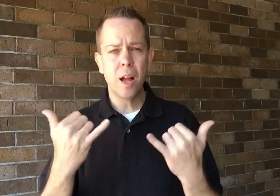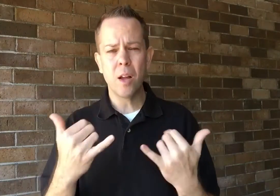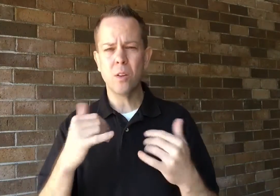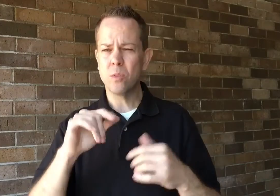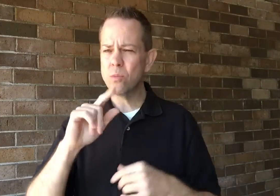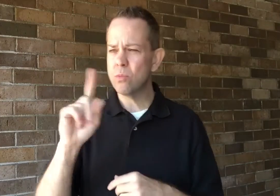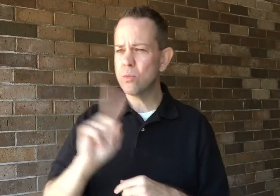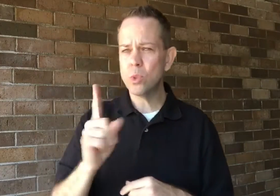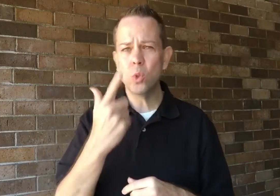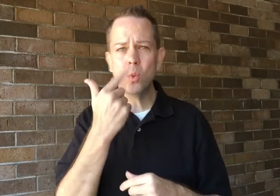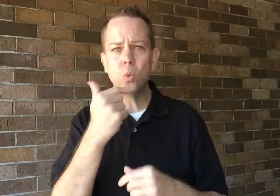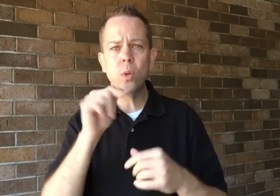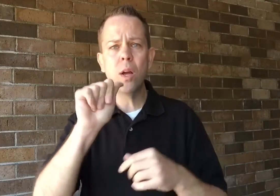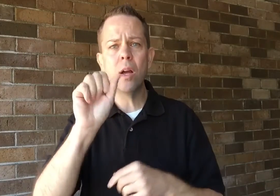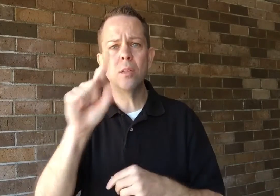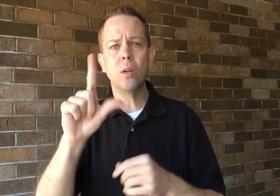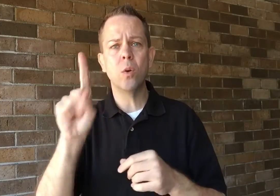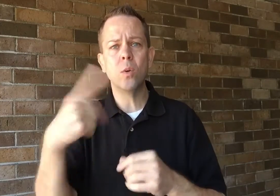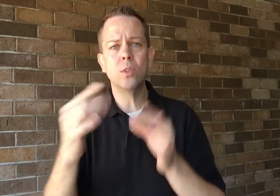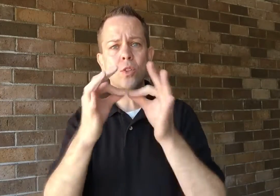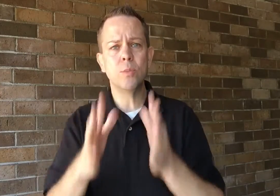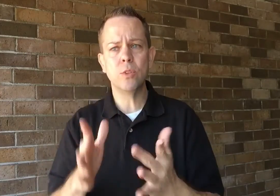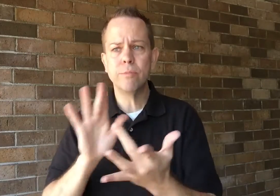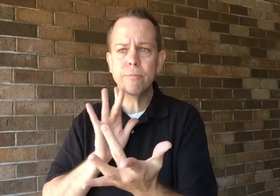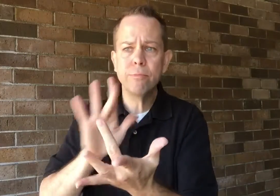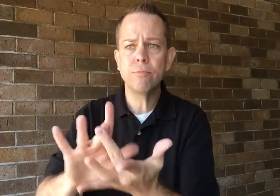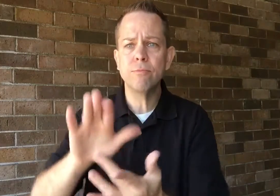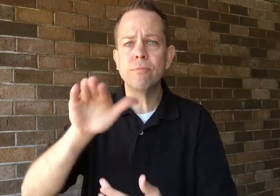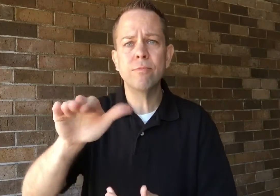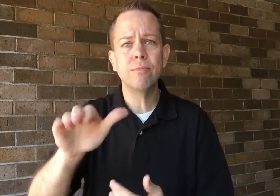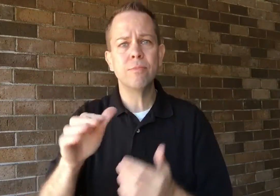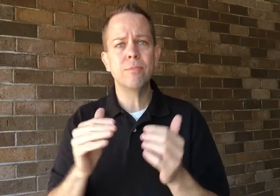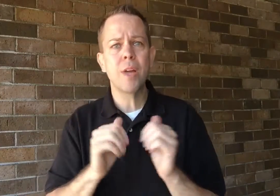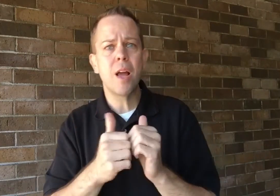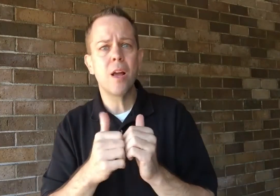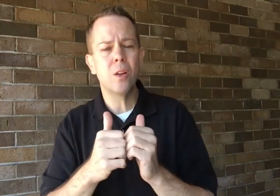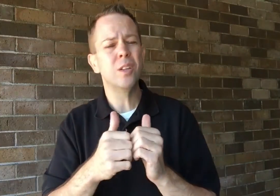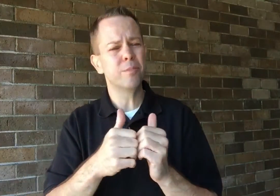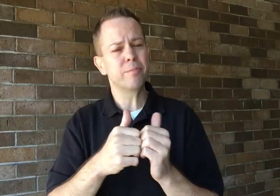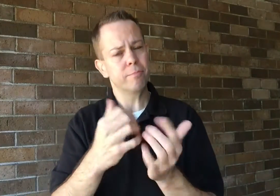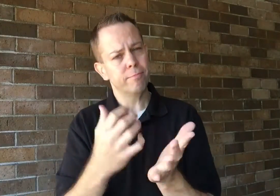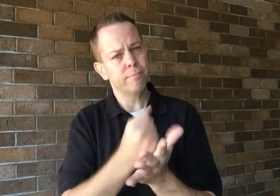Who are the ASL-only interpreting agencies?